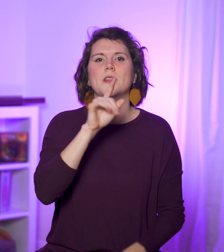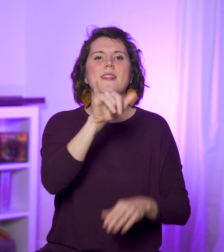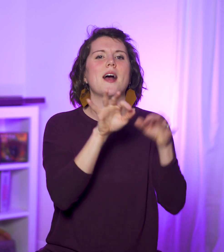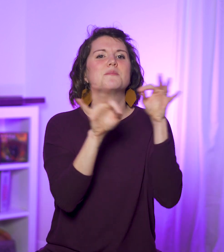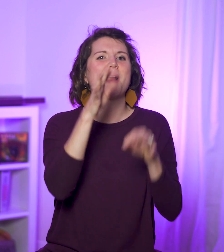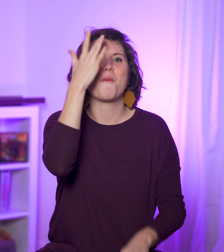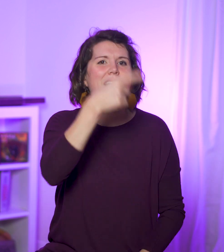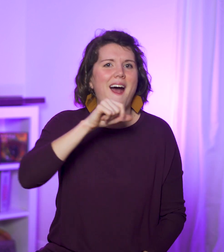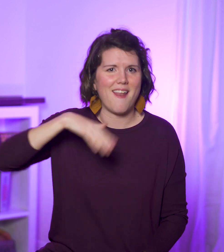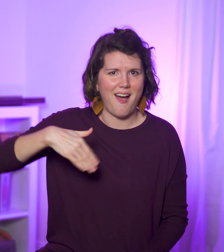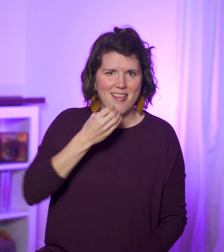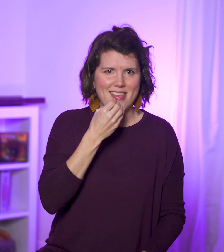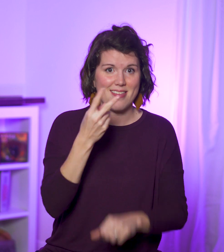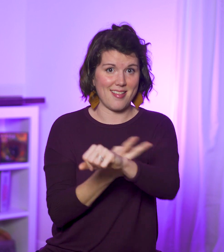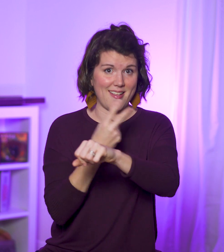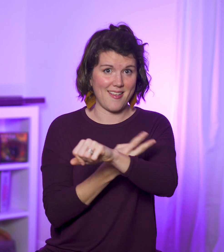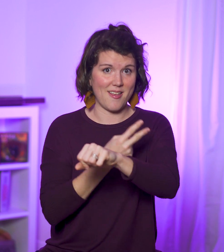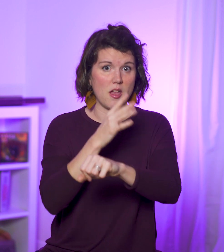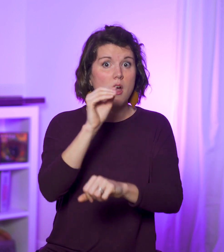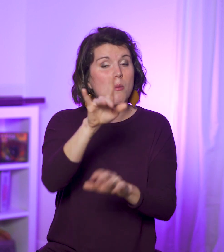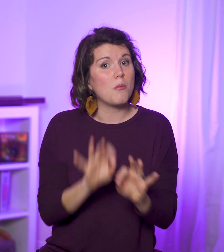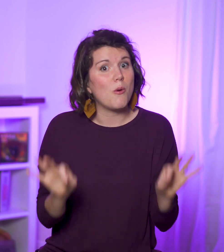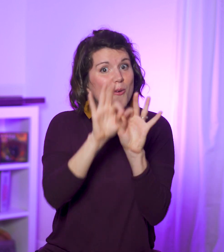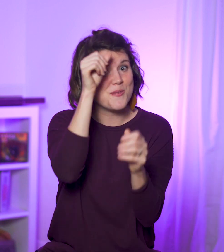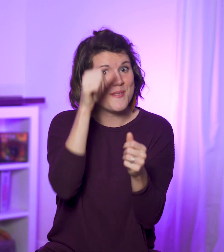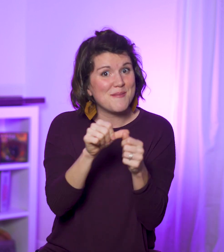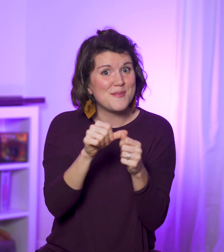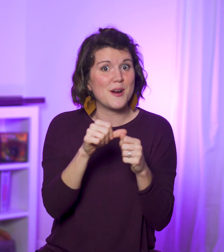that explains why they haven’t eaten lamb— and the reason that’s important is